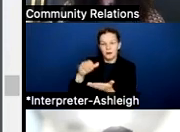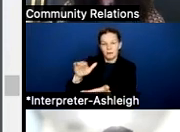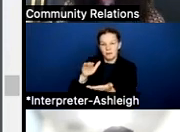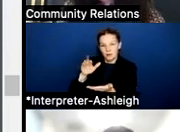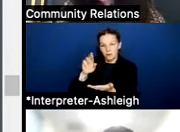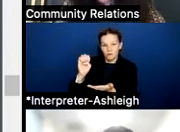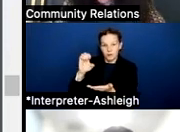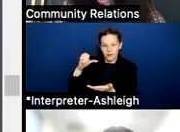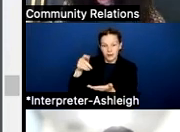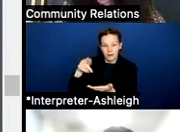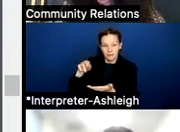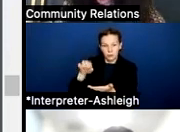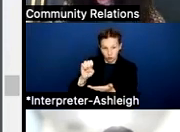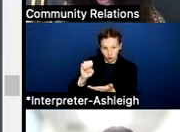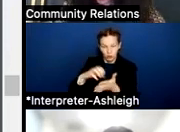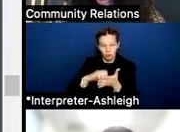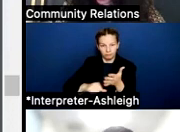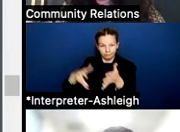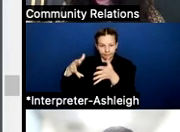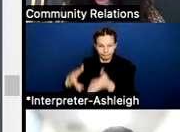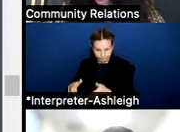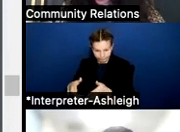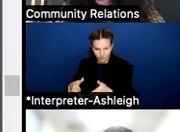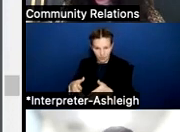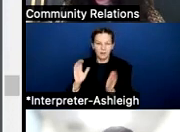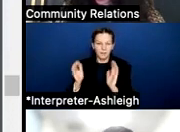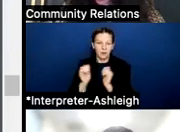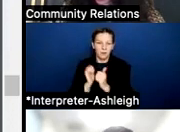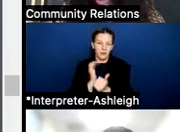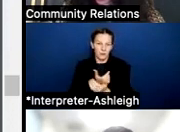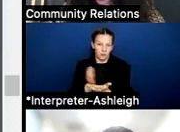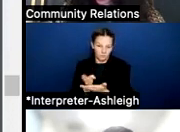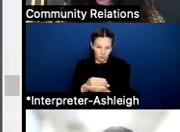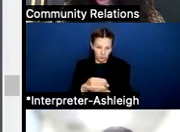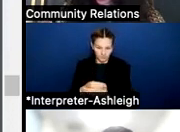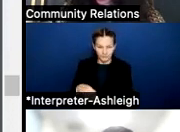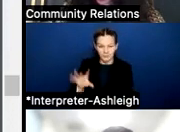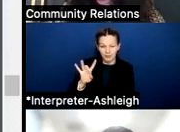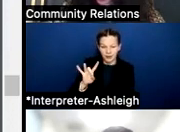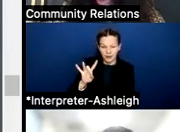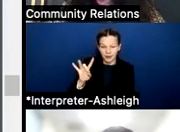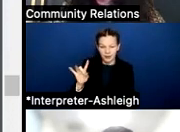in the adopted budget for each year. And as you can see, around 88.98%